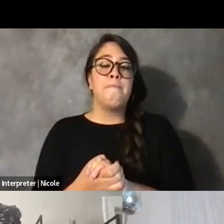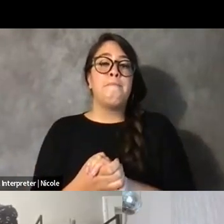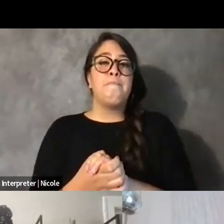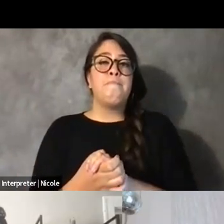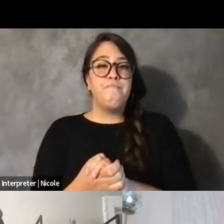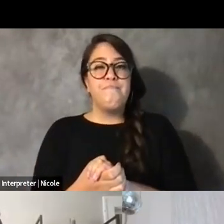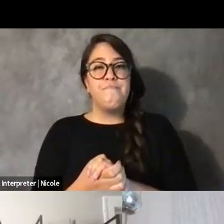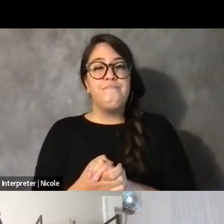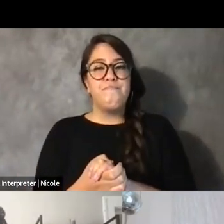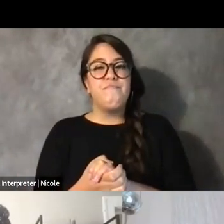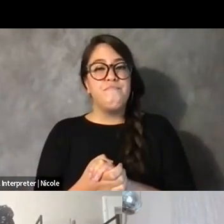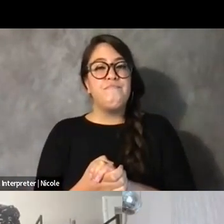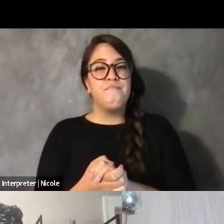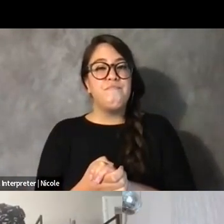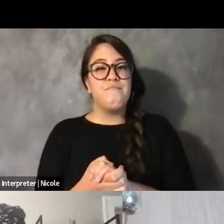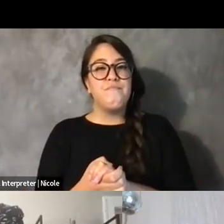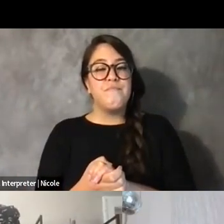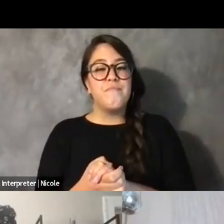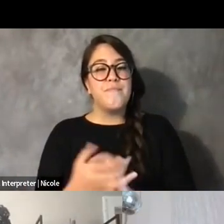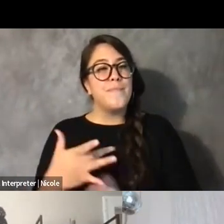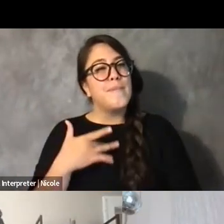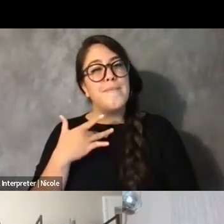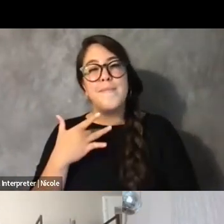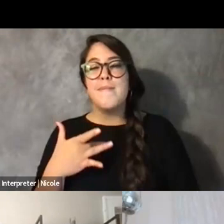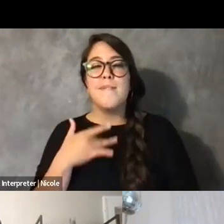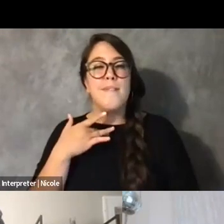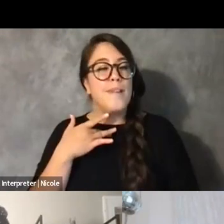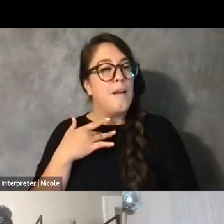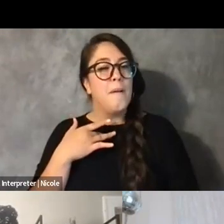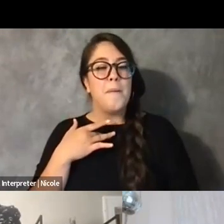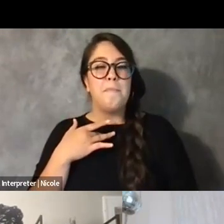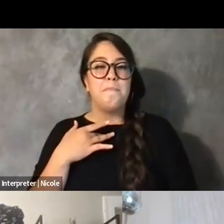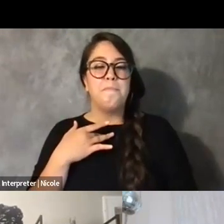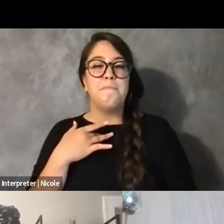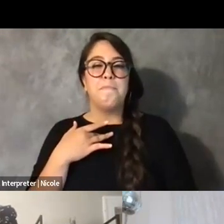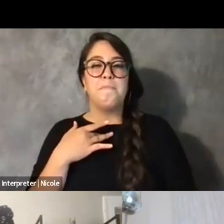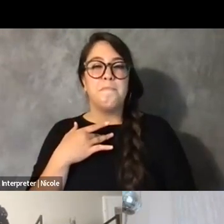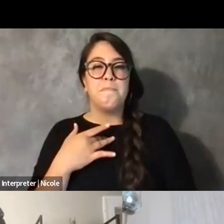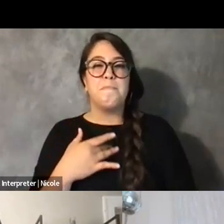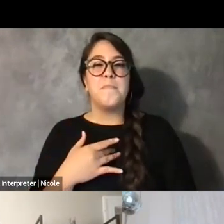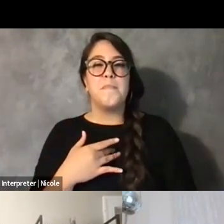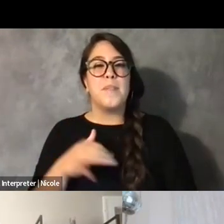Yeah, I just feel so deeply that, yeah, there's the need to commune